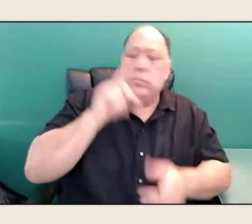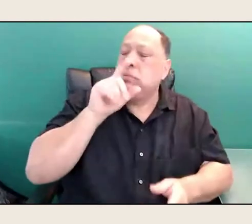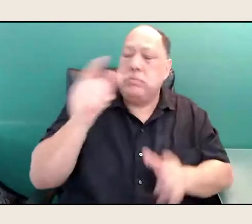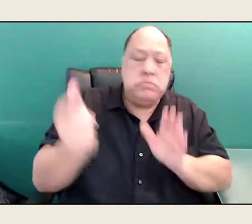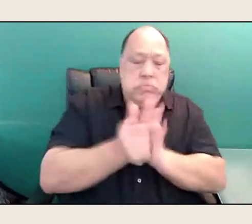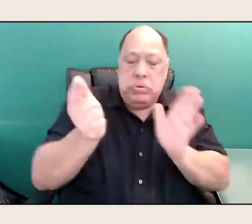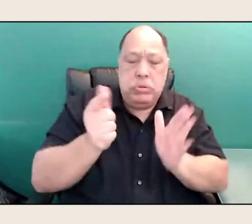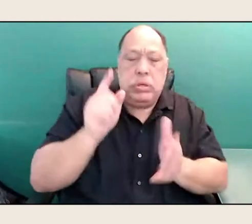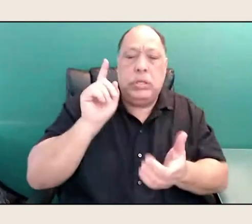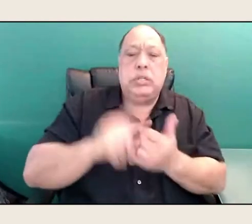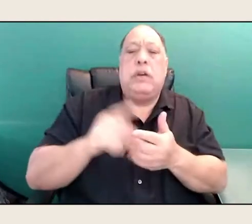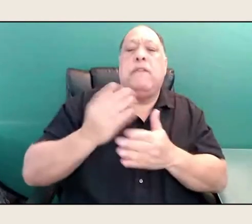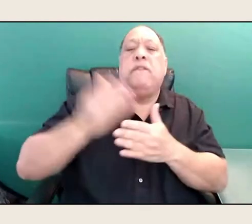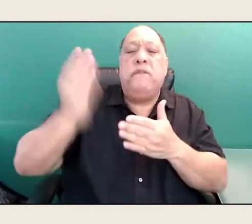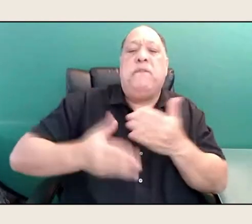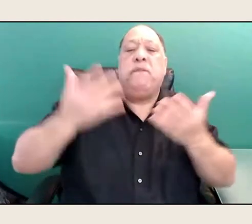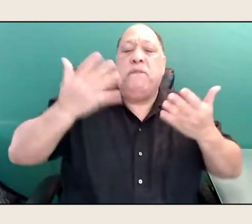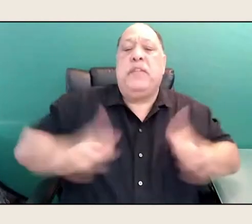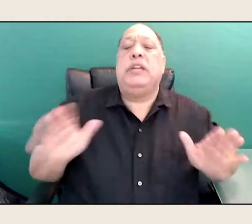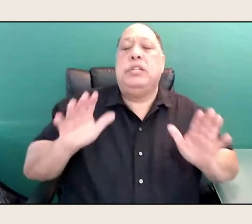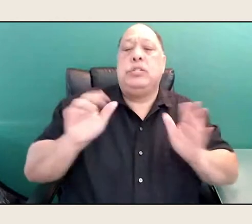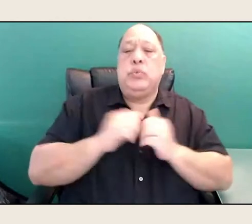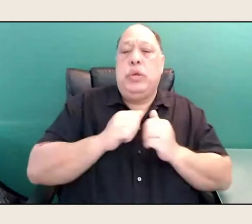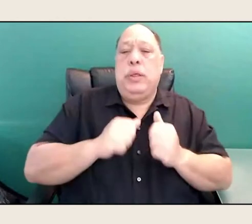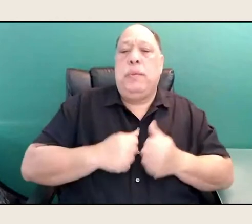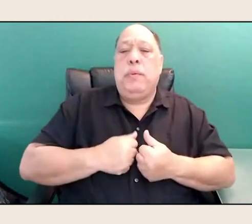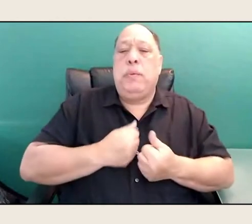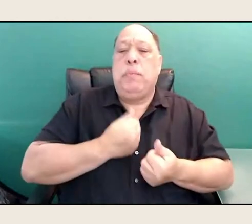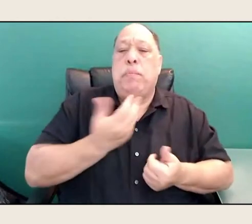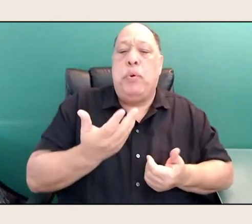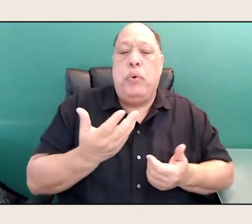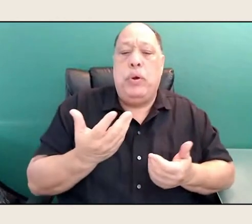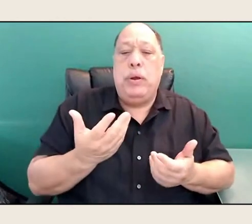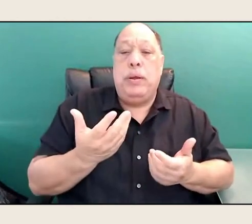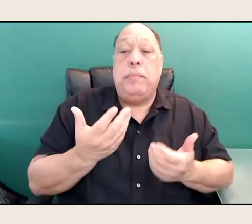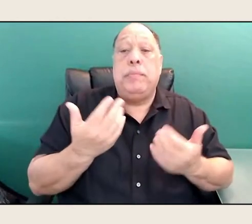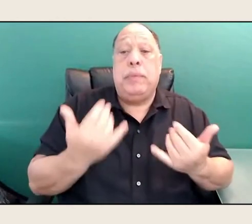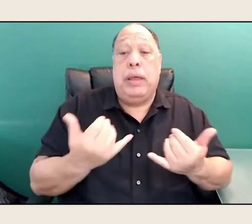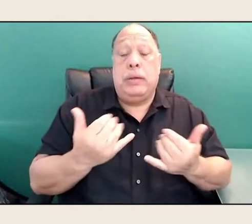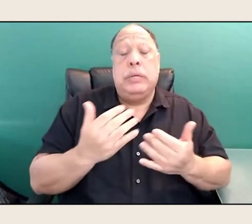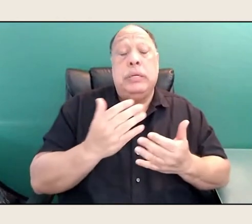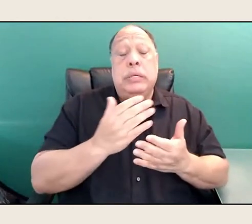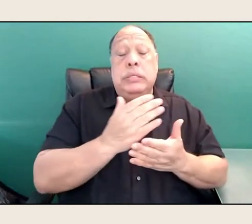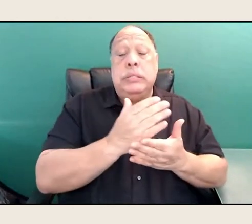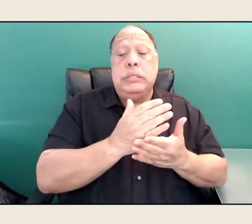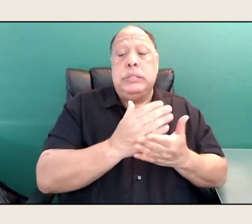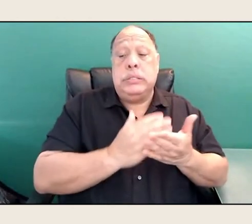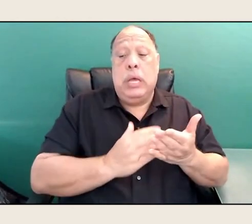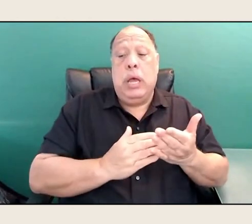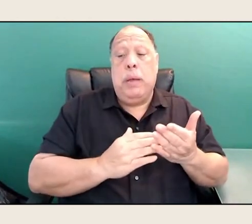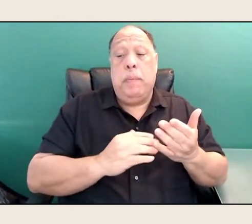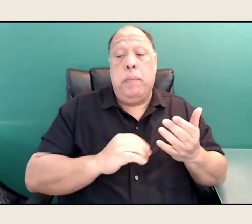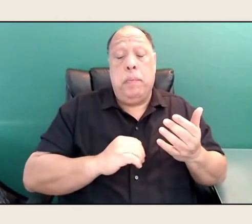And now a poem, some poems do come quicker, and some poems take years.